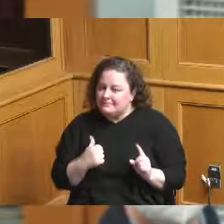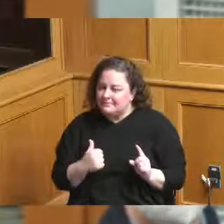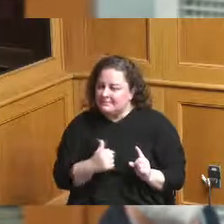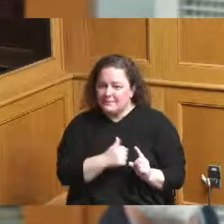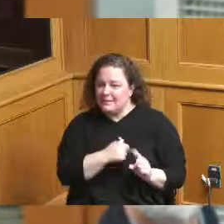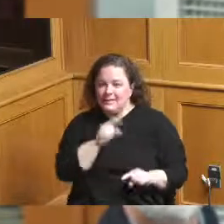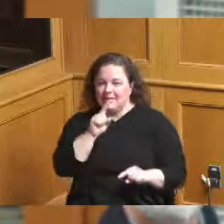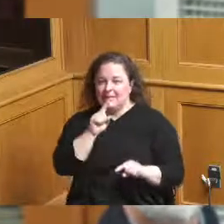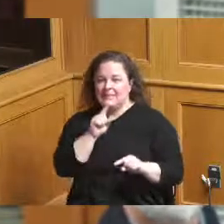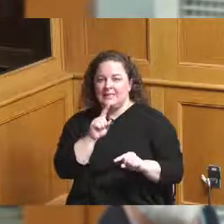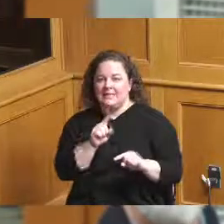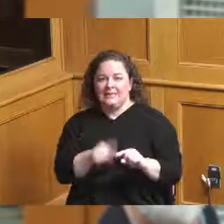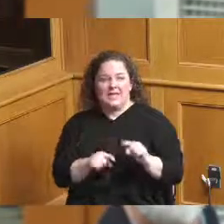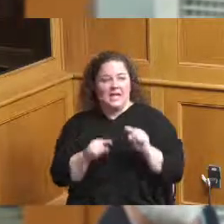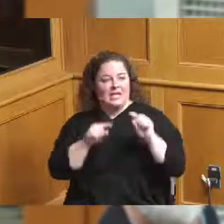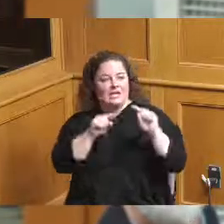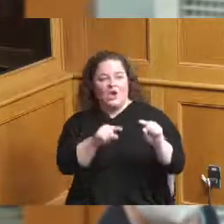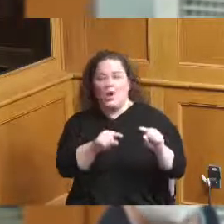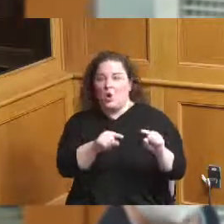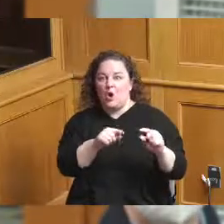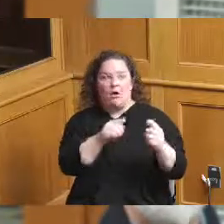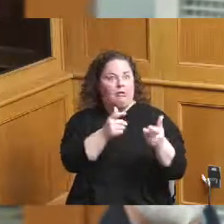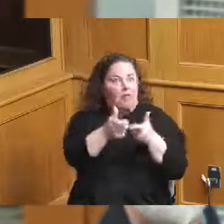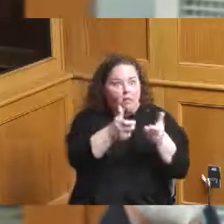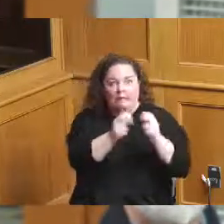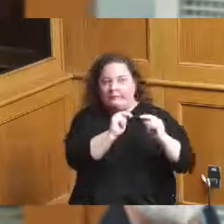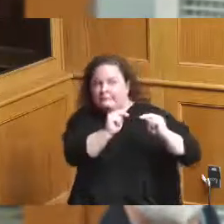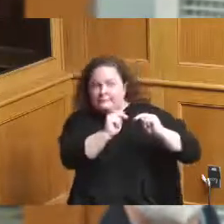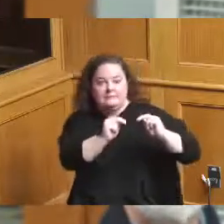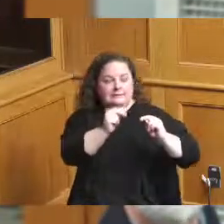anyone or spend any of your money or spend any taxpayer money what we're saying is